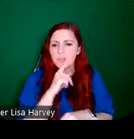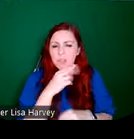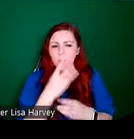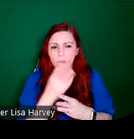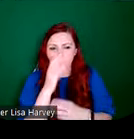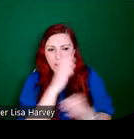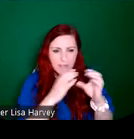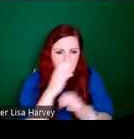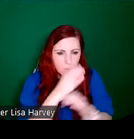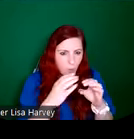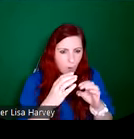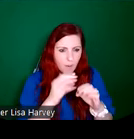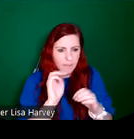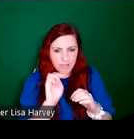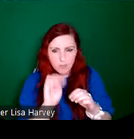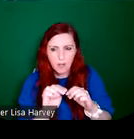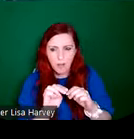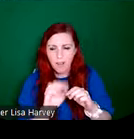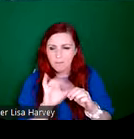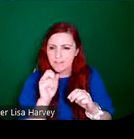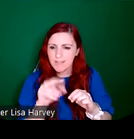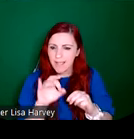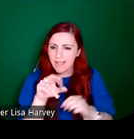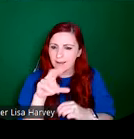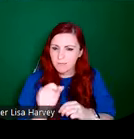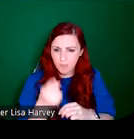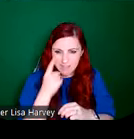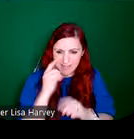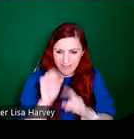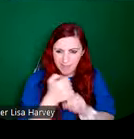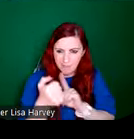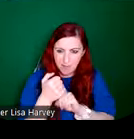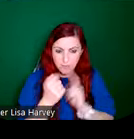of stained glass, we really see the impact of her training in Cubism and